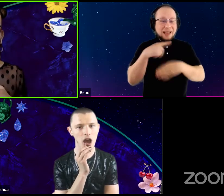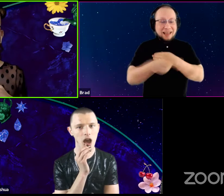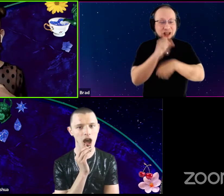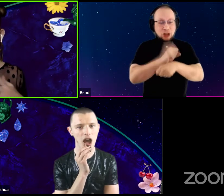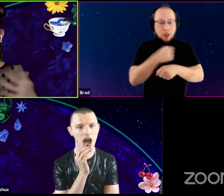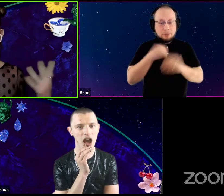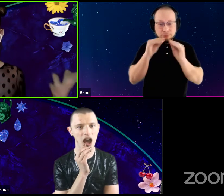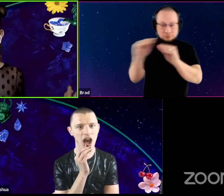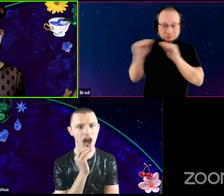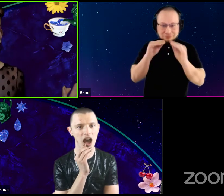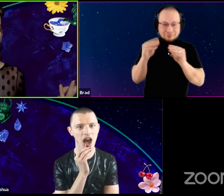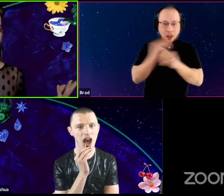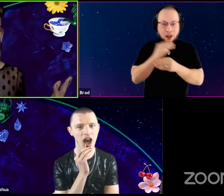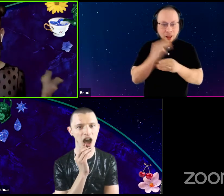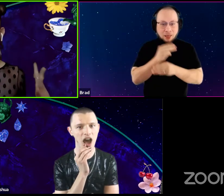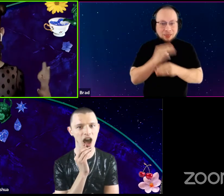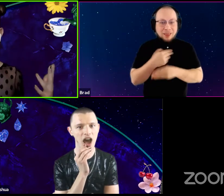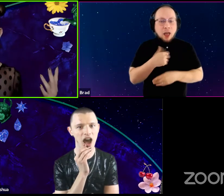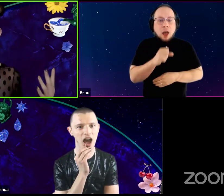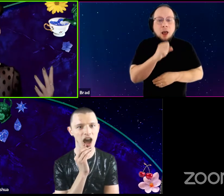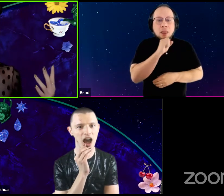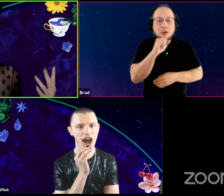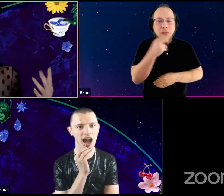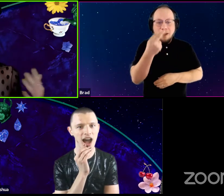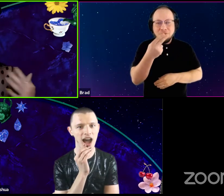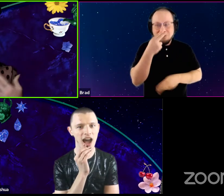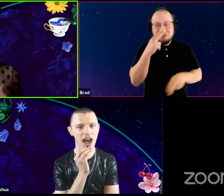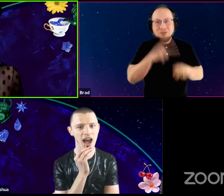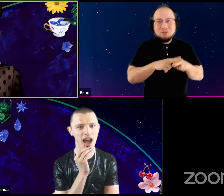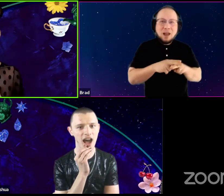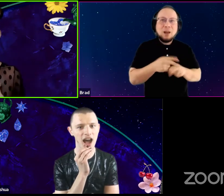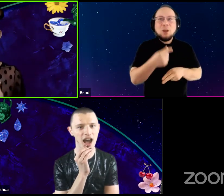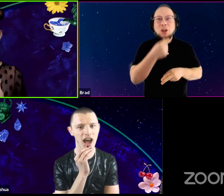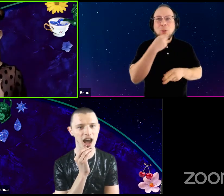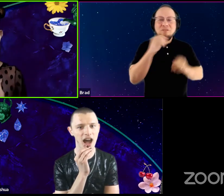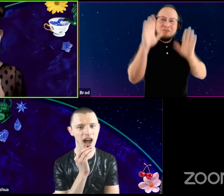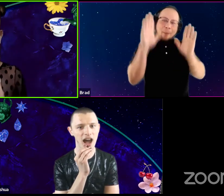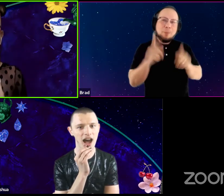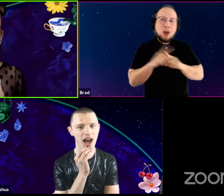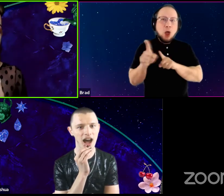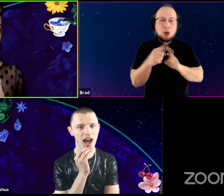And like, I love to be like fun and and fabulous, but I'm also nerdy.